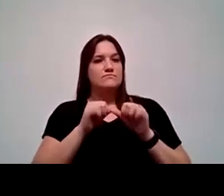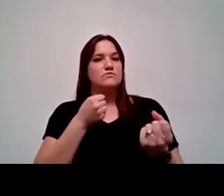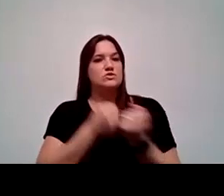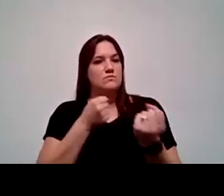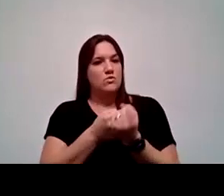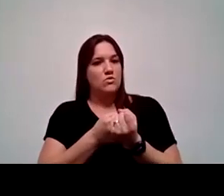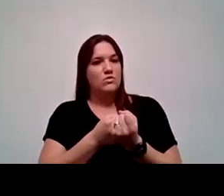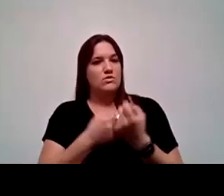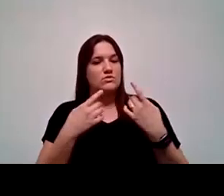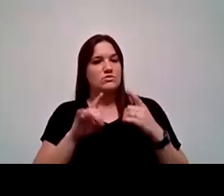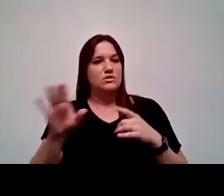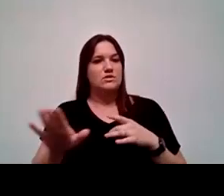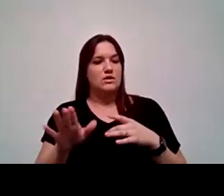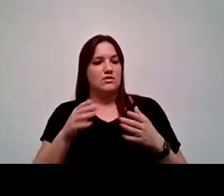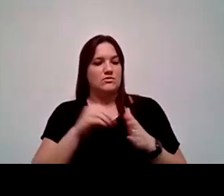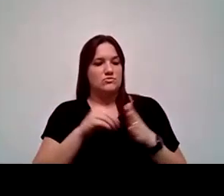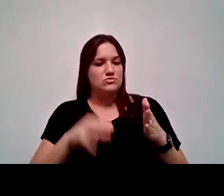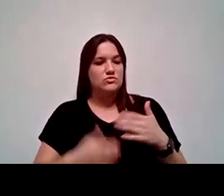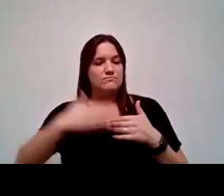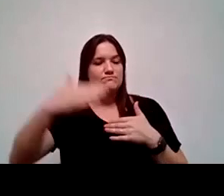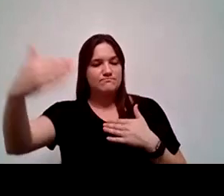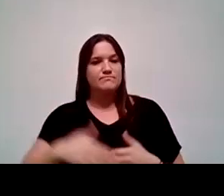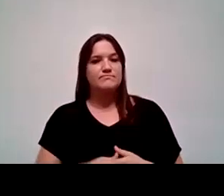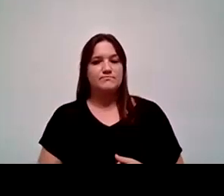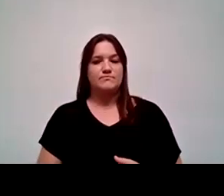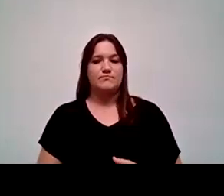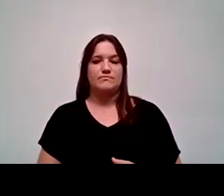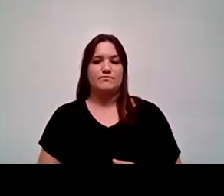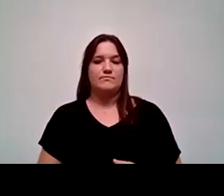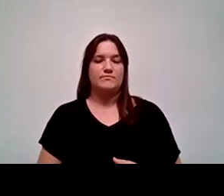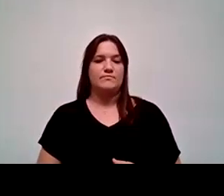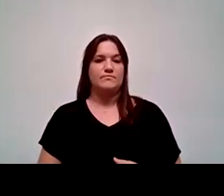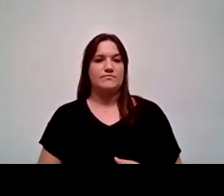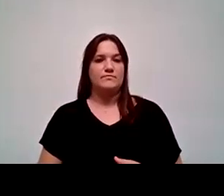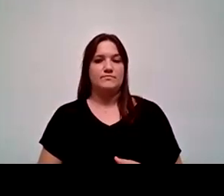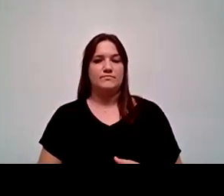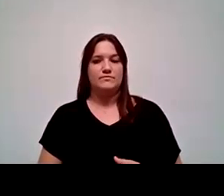throughout their career as a student here and beyond, for that matter. As was also